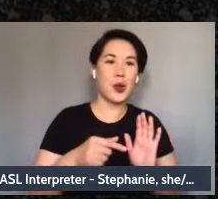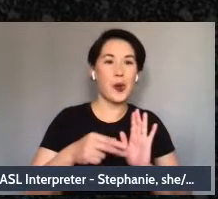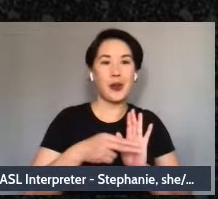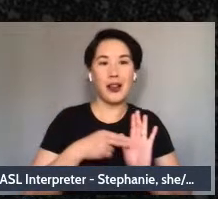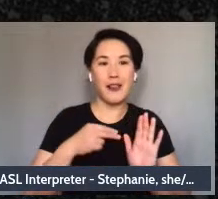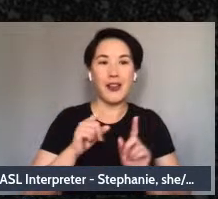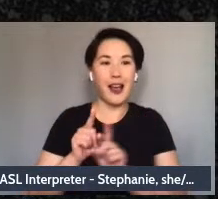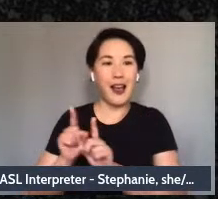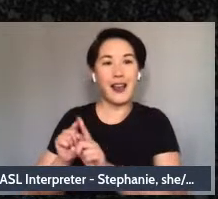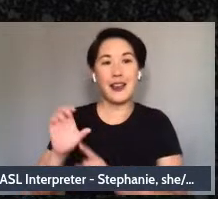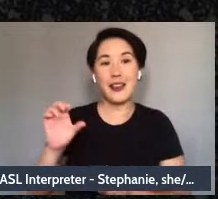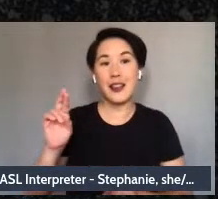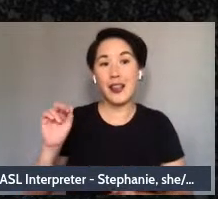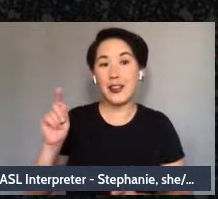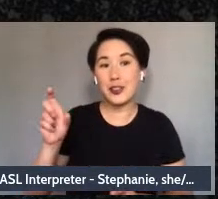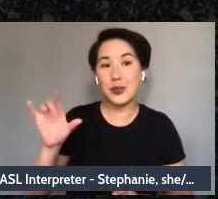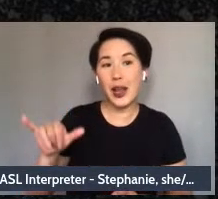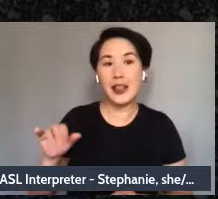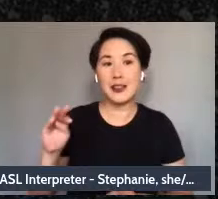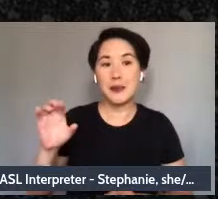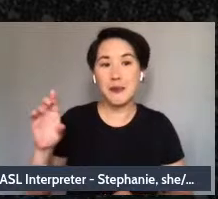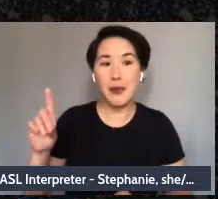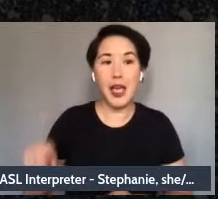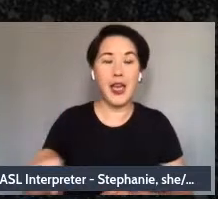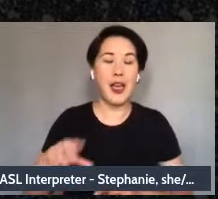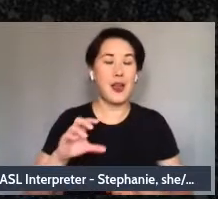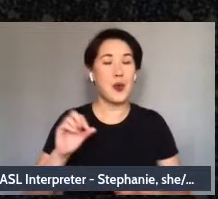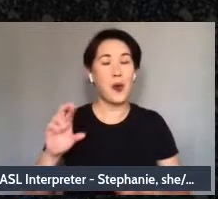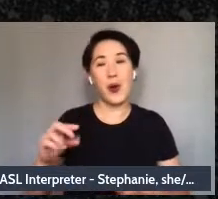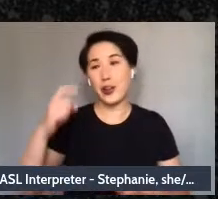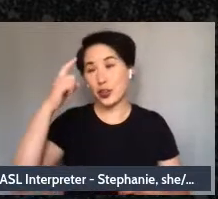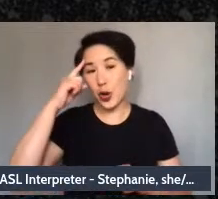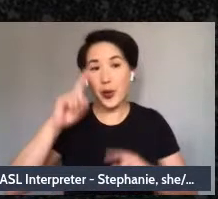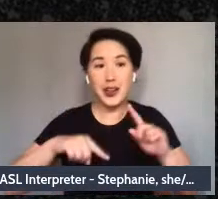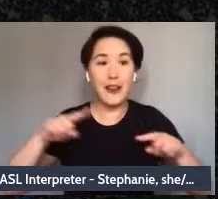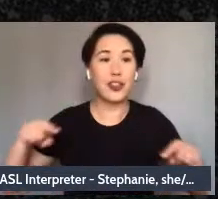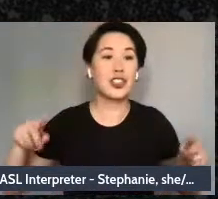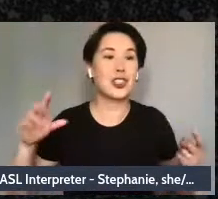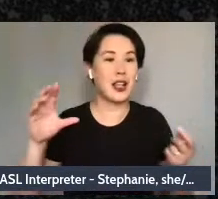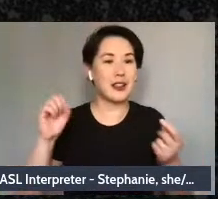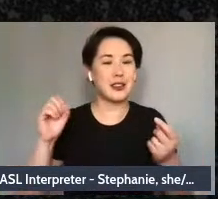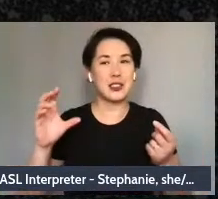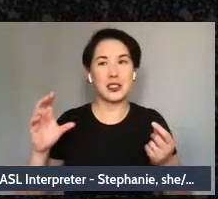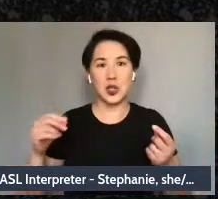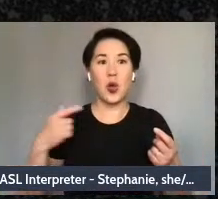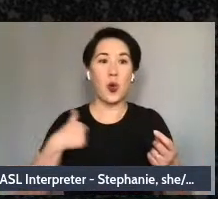but also the abuse suffered at the hands of the mental health industrial complex . So please